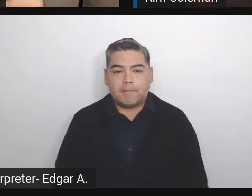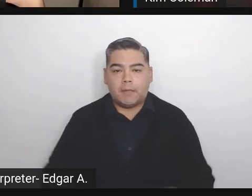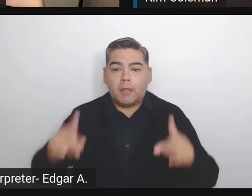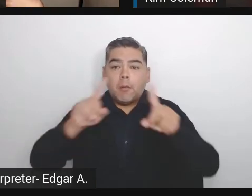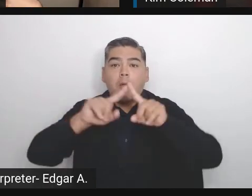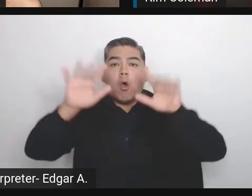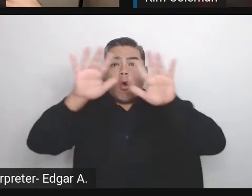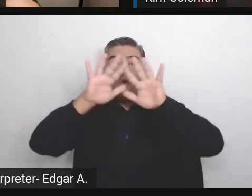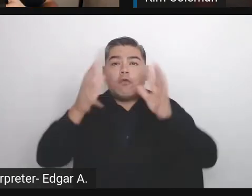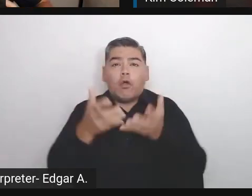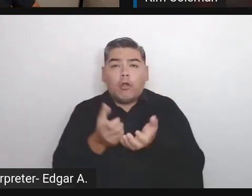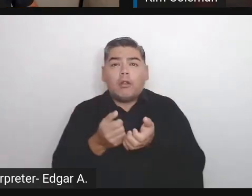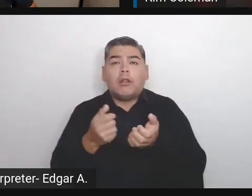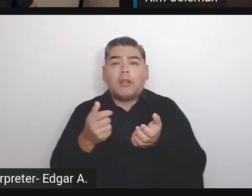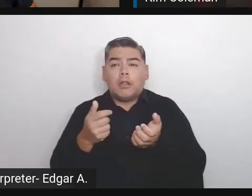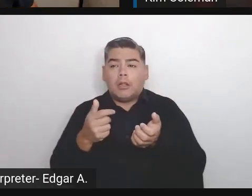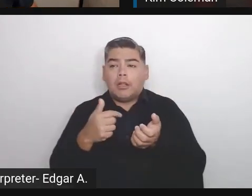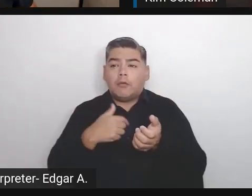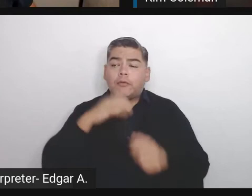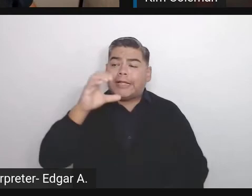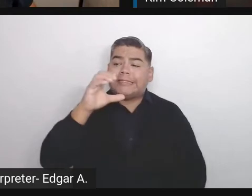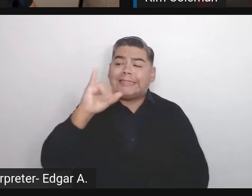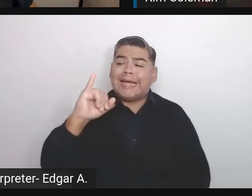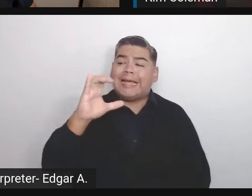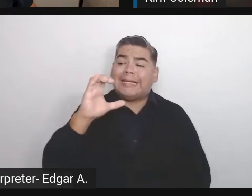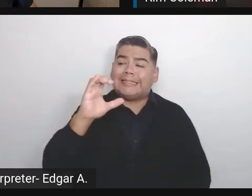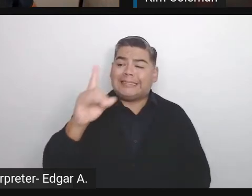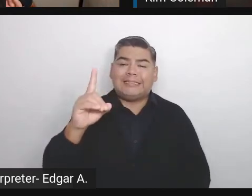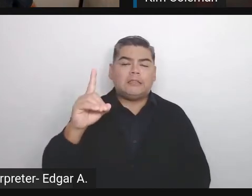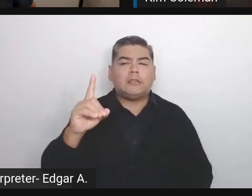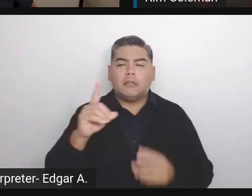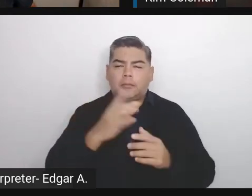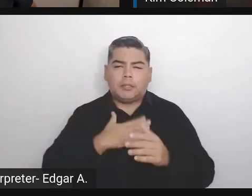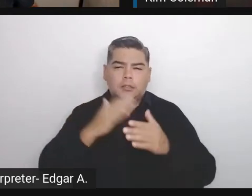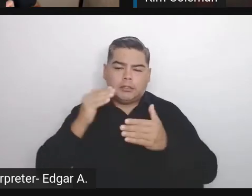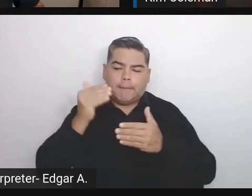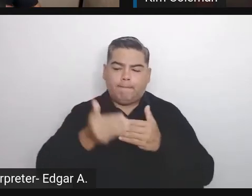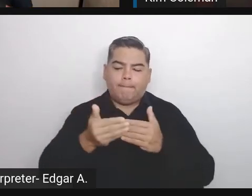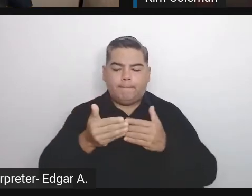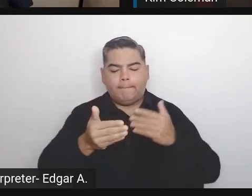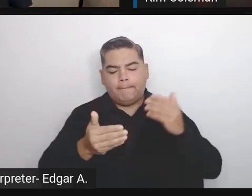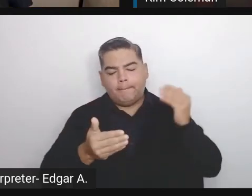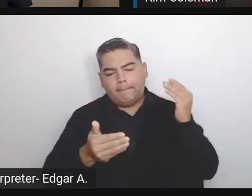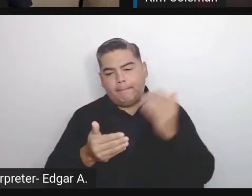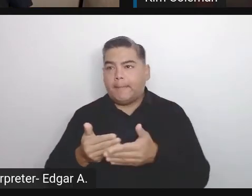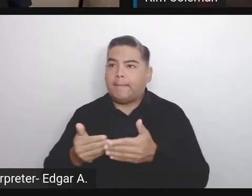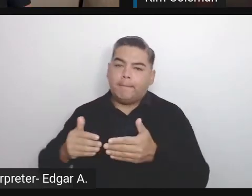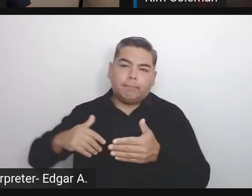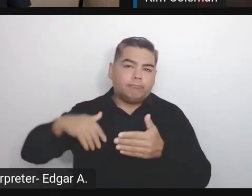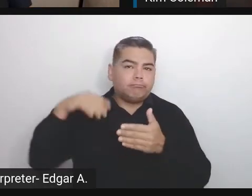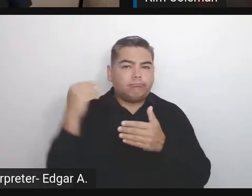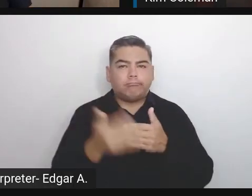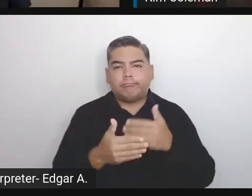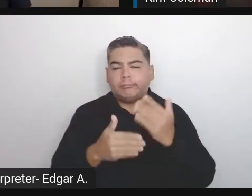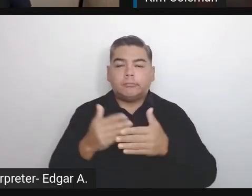to starting with CI/CD, go step-by-step, slowly. Start with the continuous delivery deployment part.